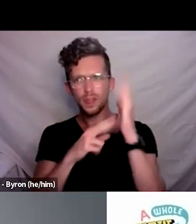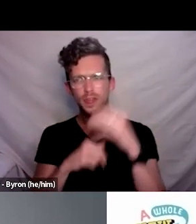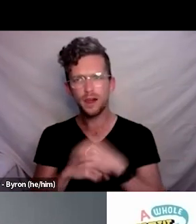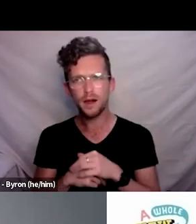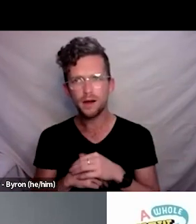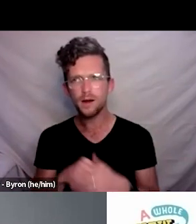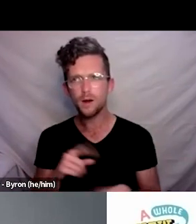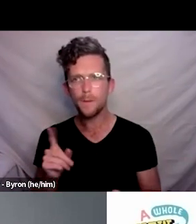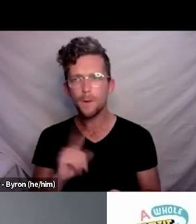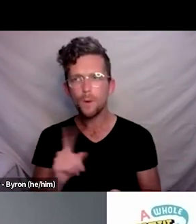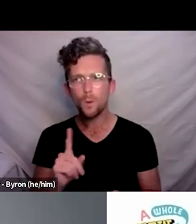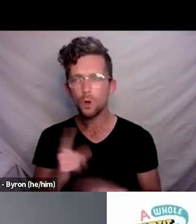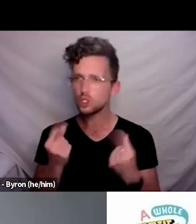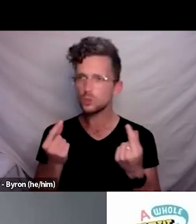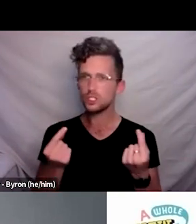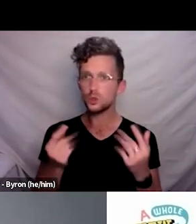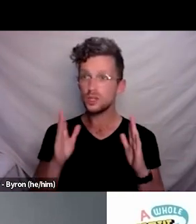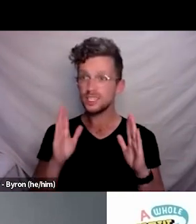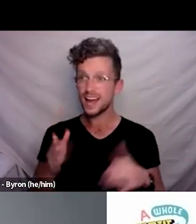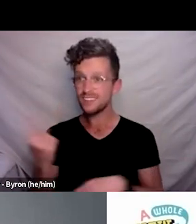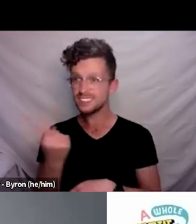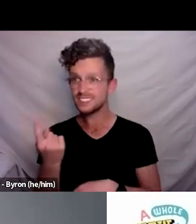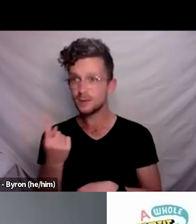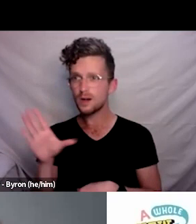to have someone in our region to provide a service like this,